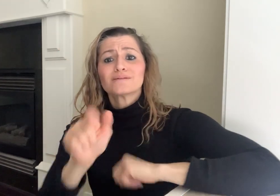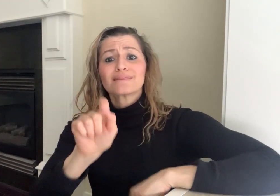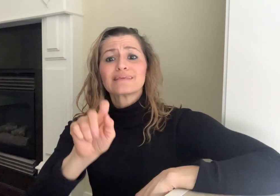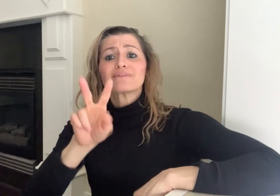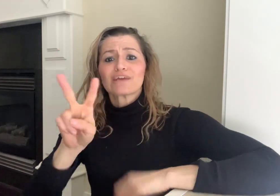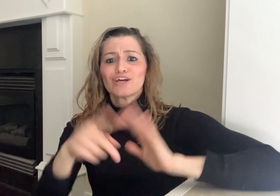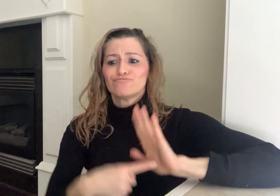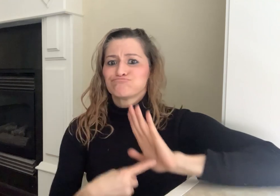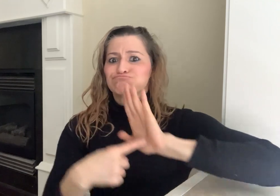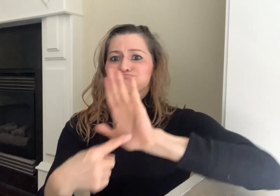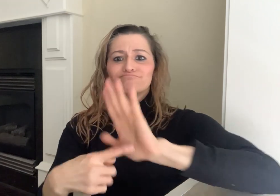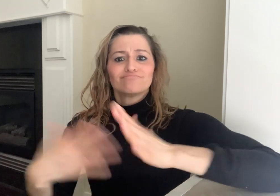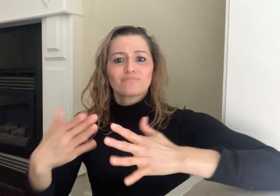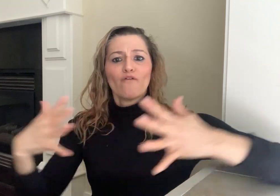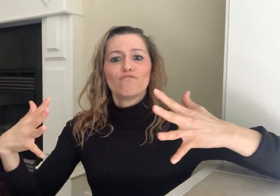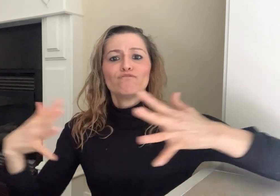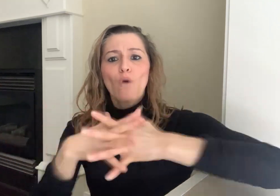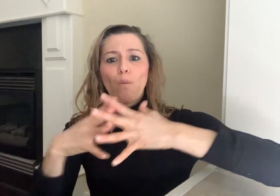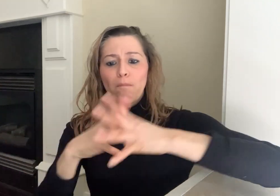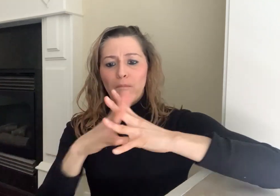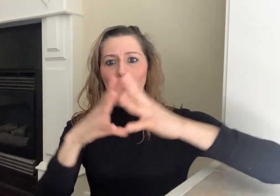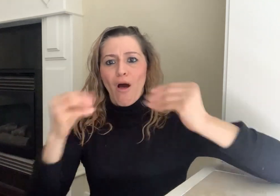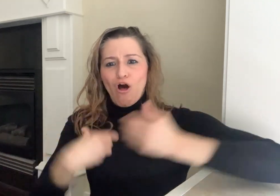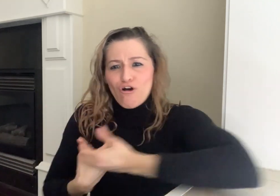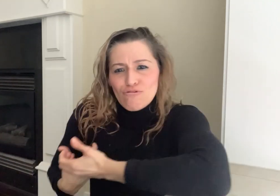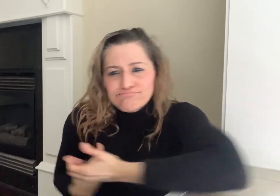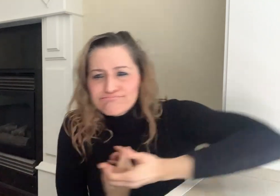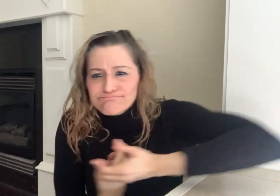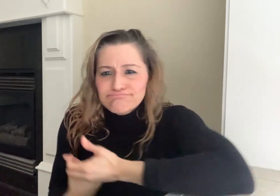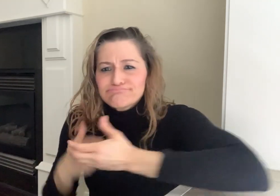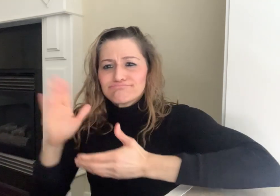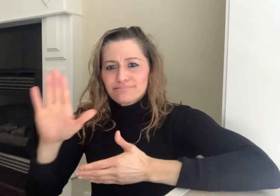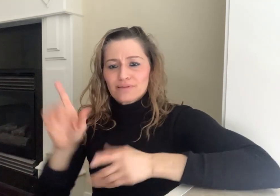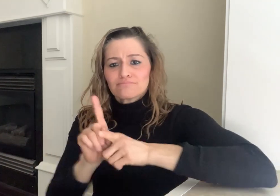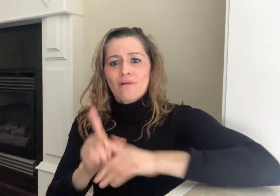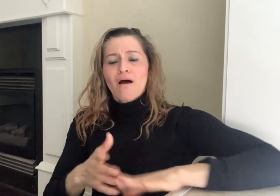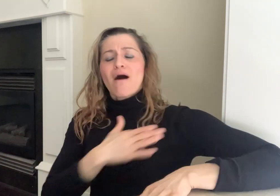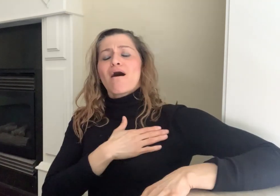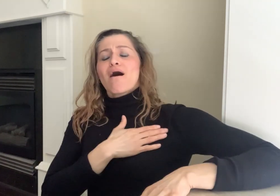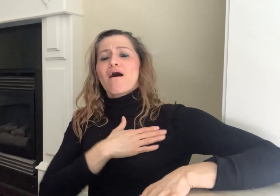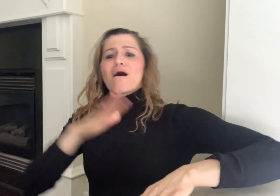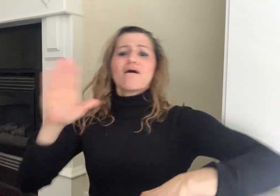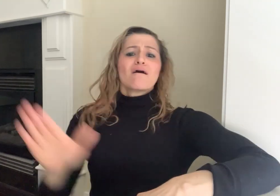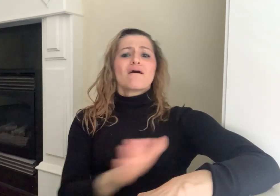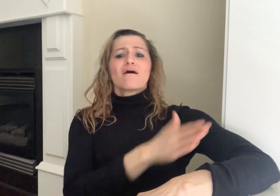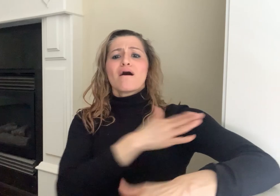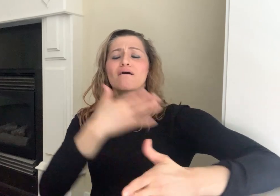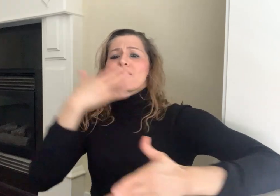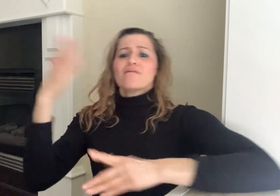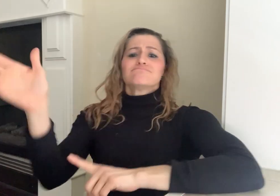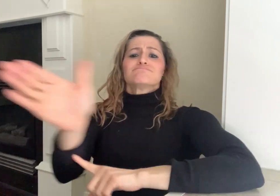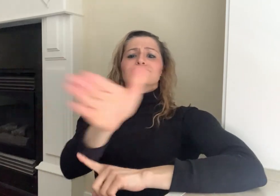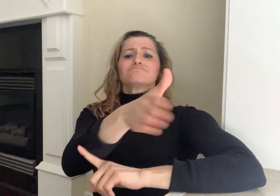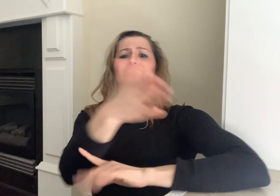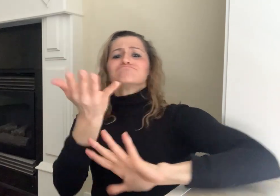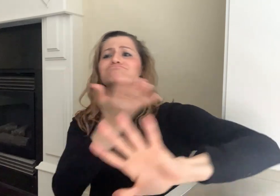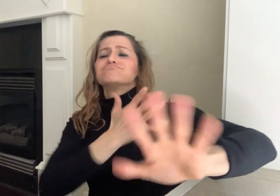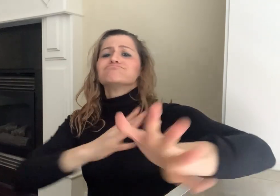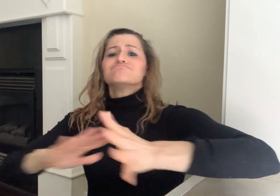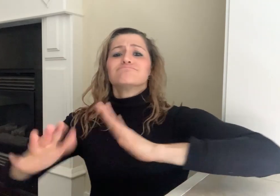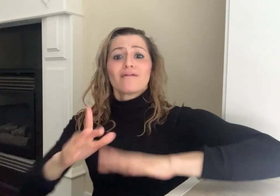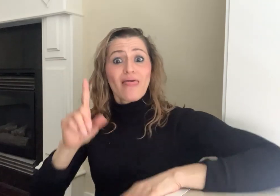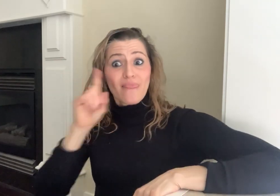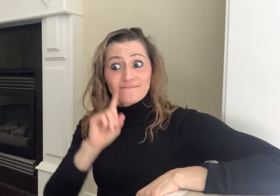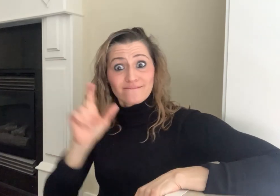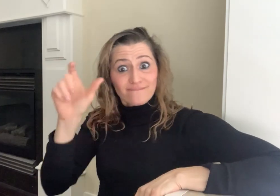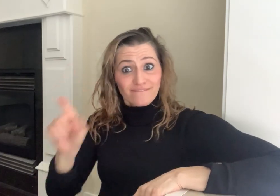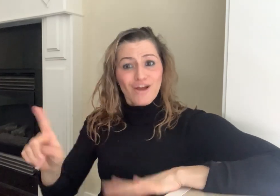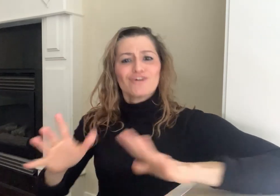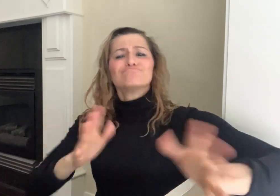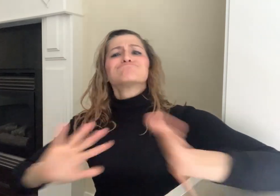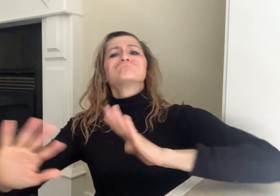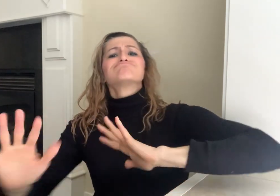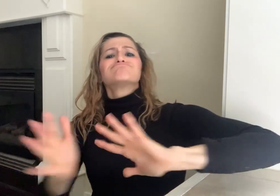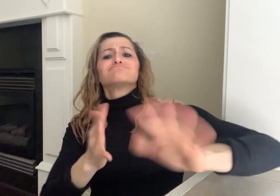the national anthem during the Super Bowl game.